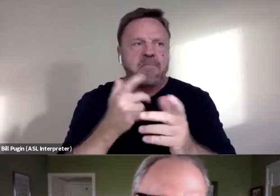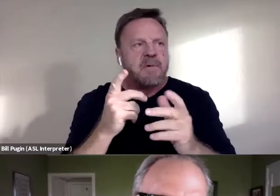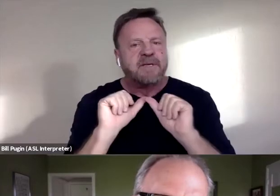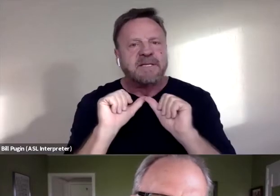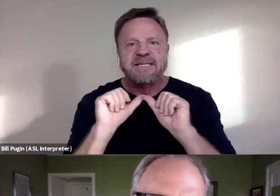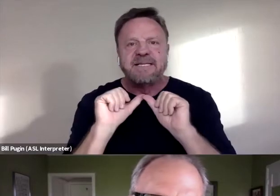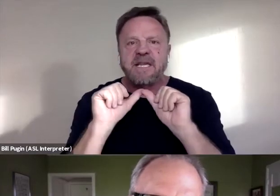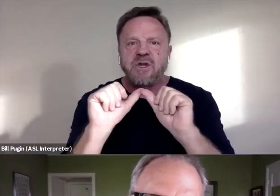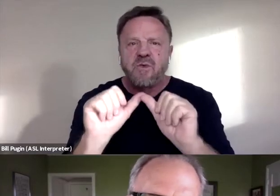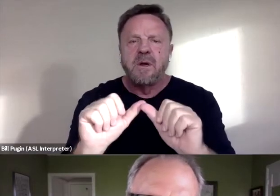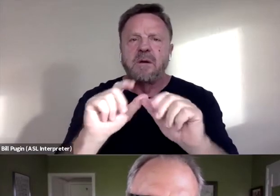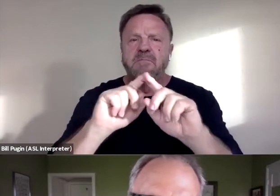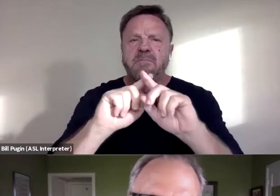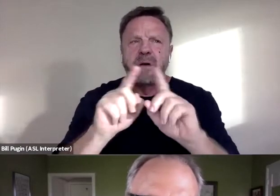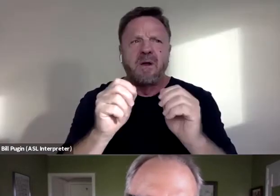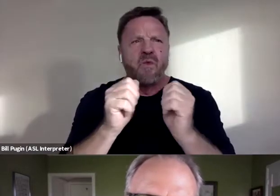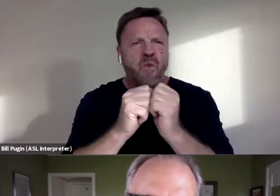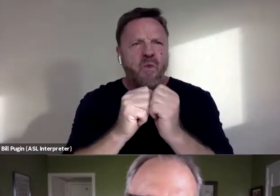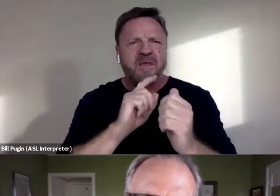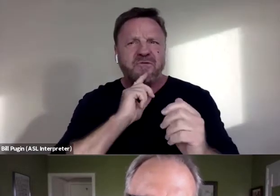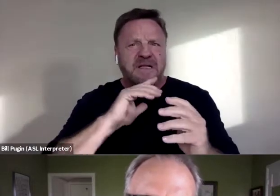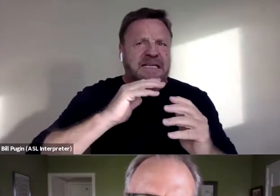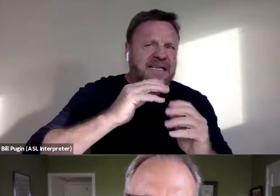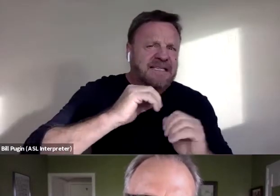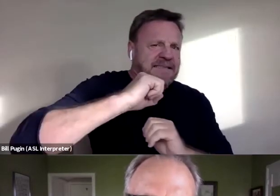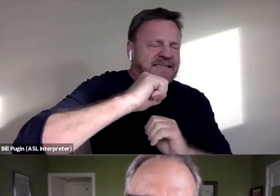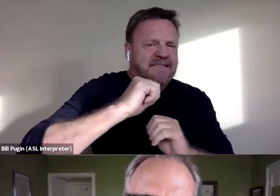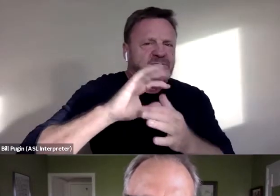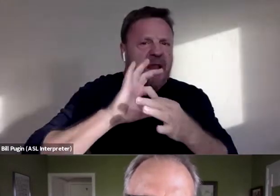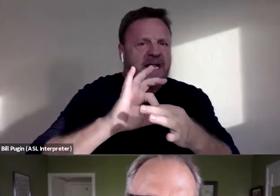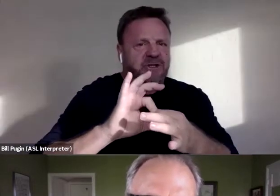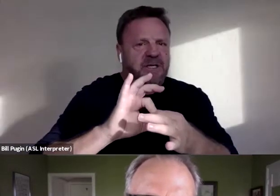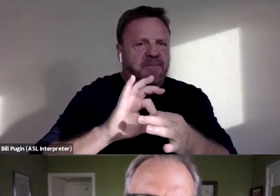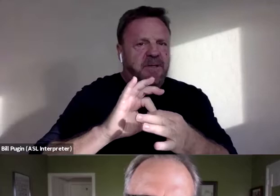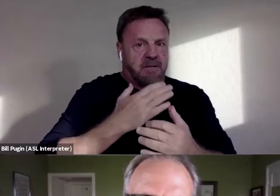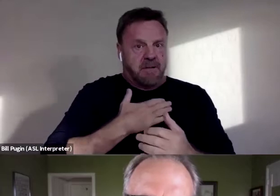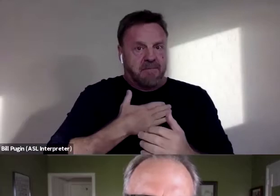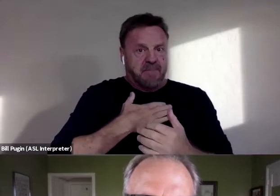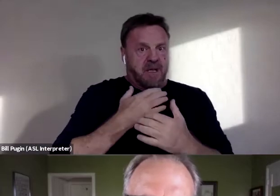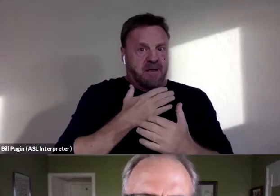but with this very tentative relationship on my part with the whole notion of even being in this film,